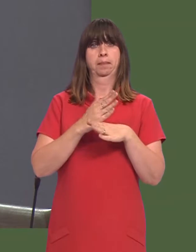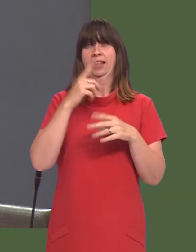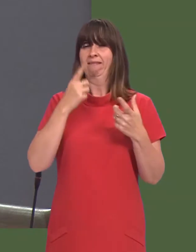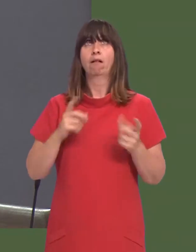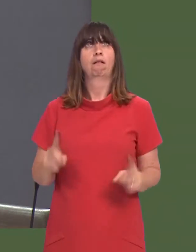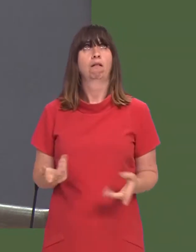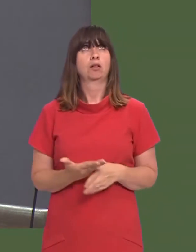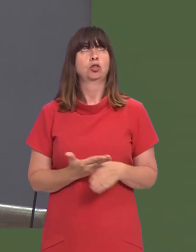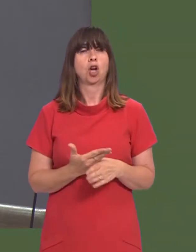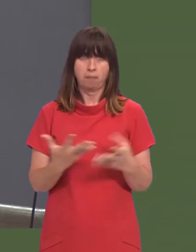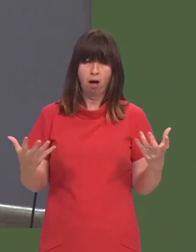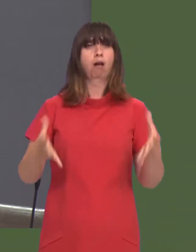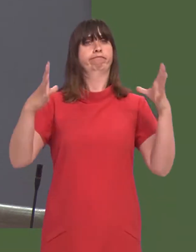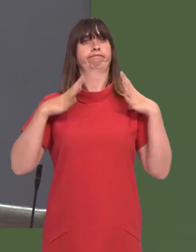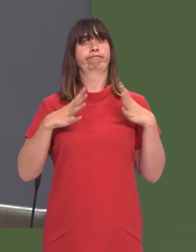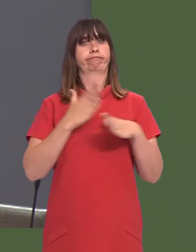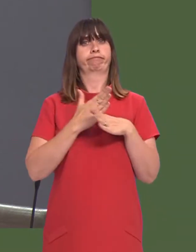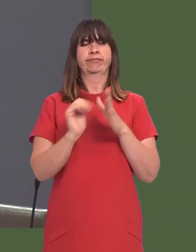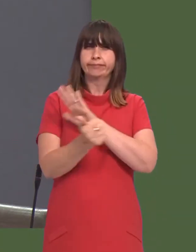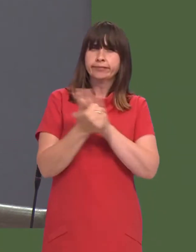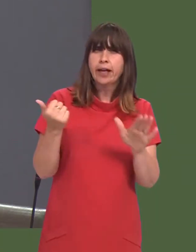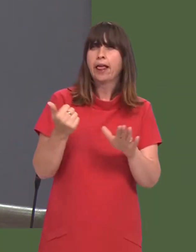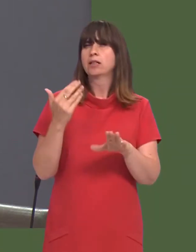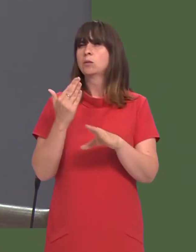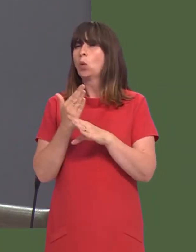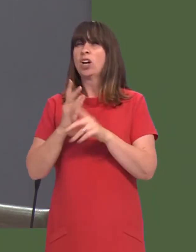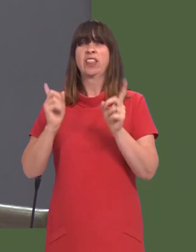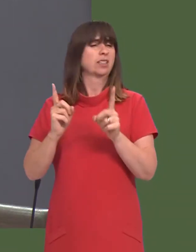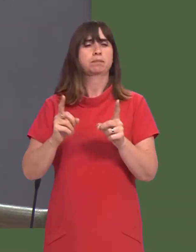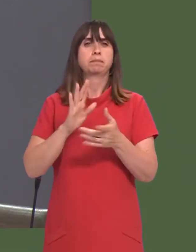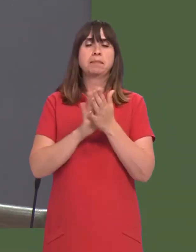It is important to recognise that employability is not just about jobs and skills, it is about